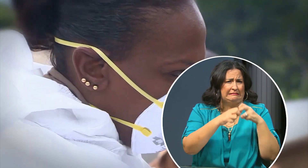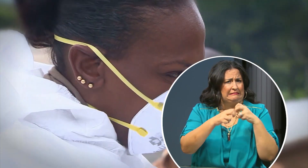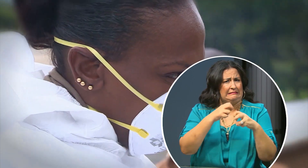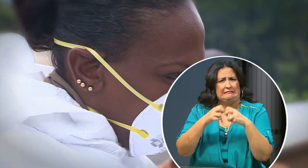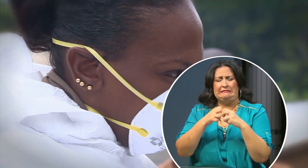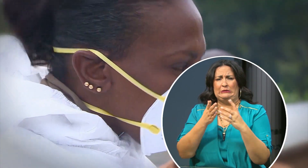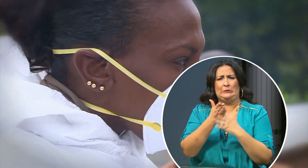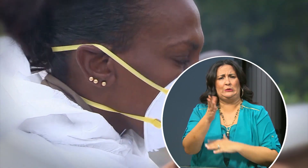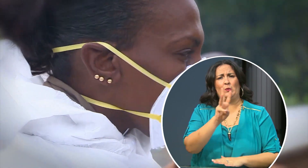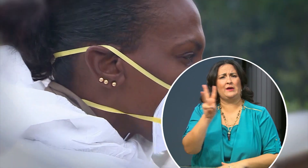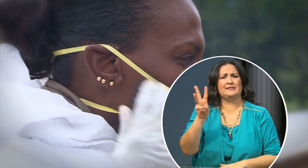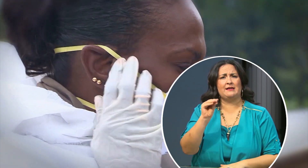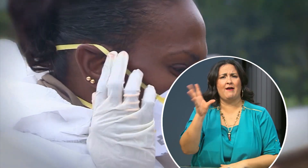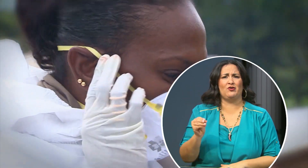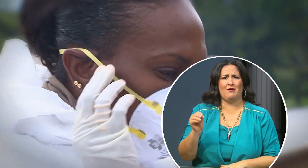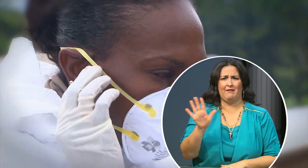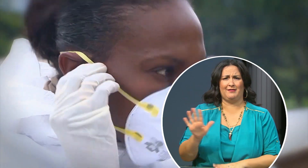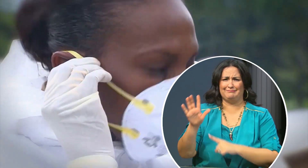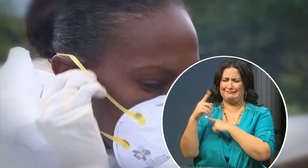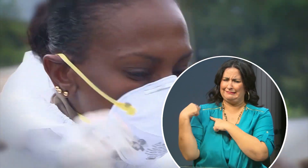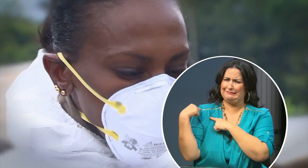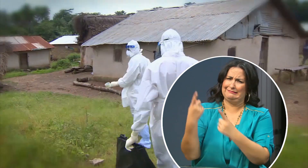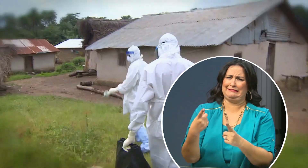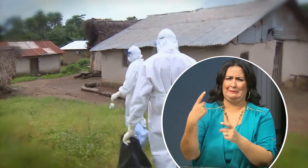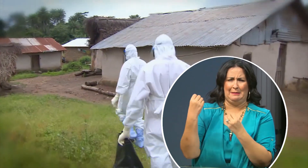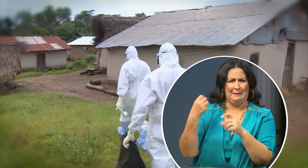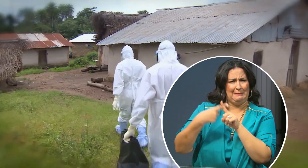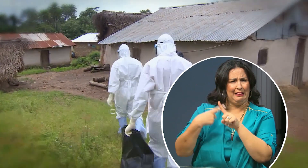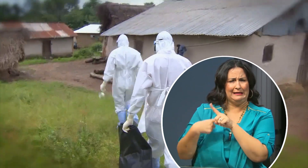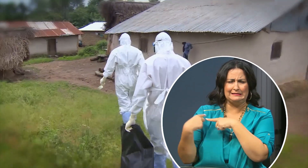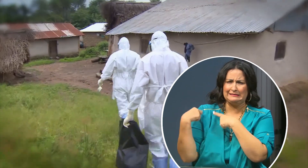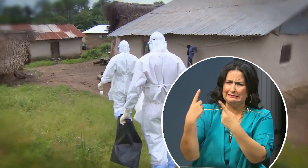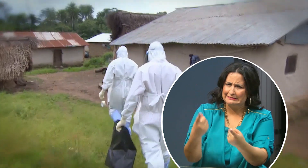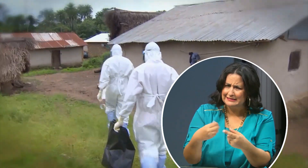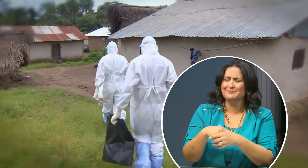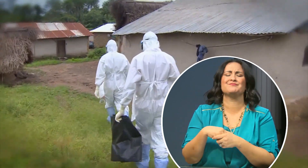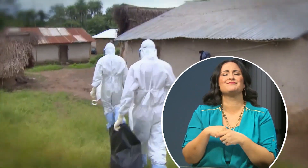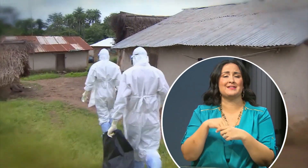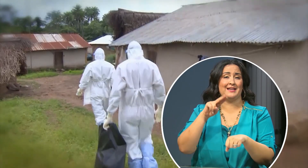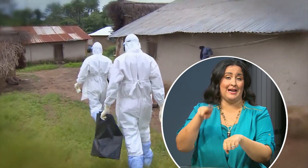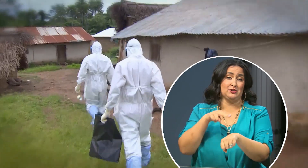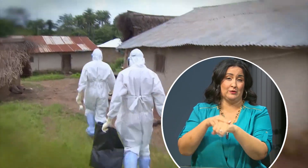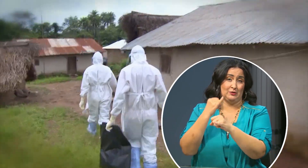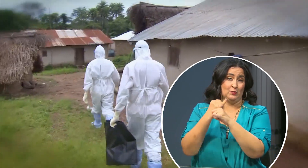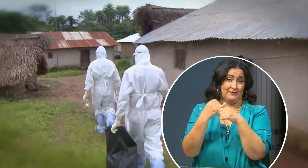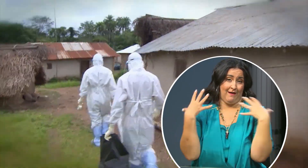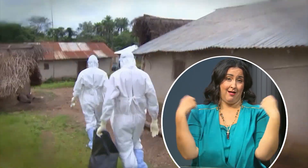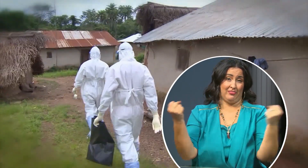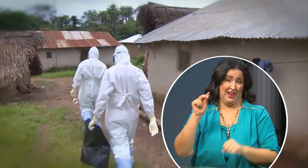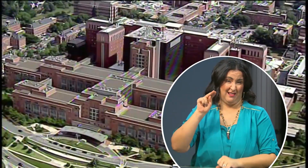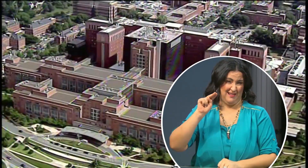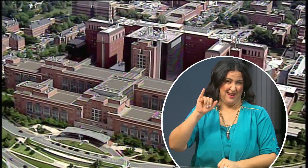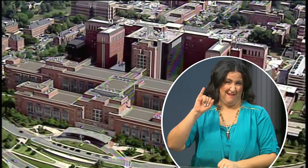havoc throughout West Africa for months. The National Institutes of Health is working on